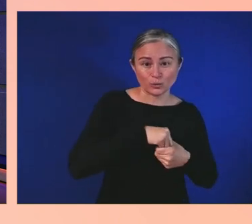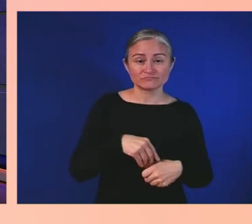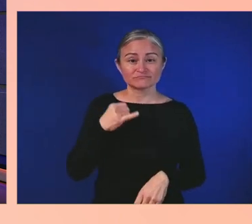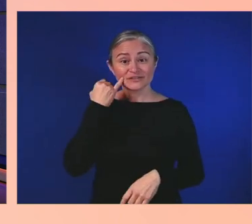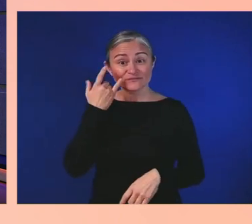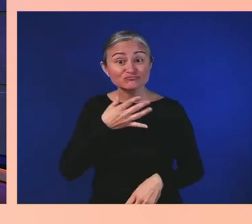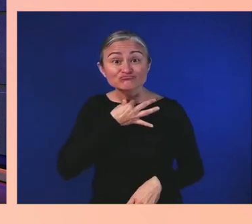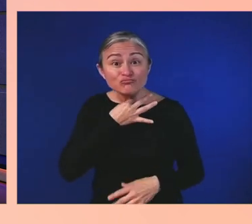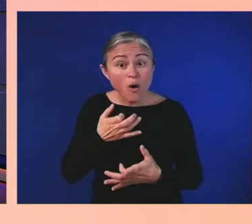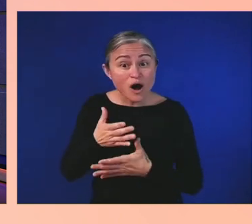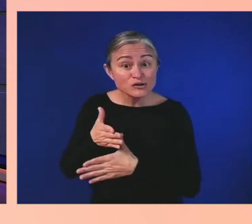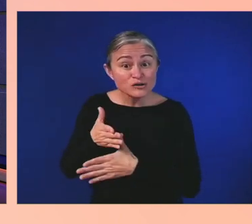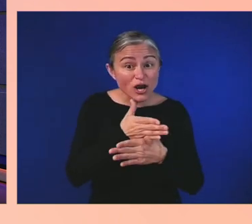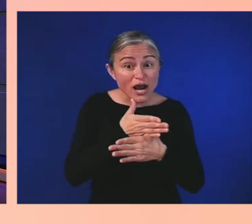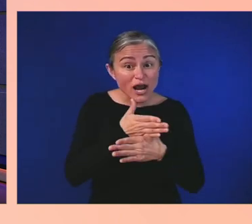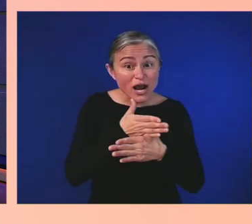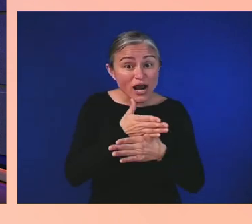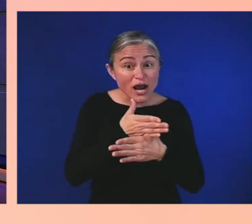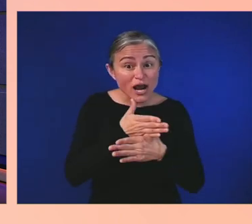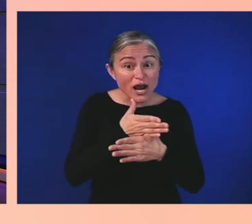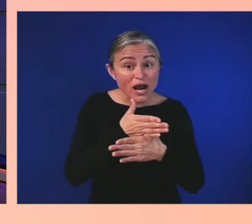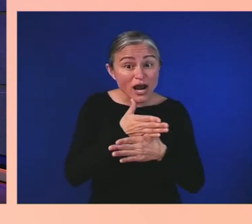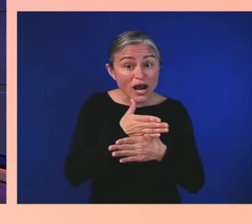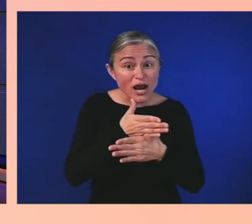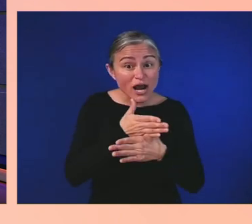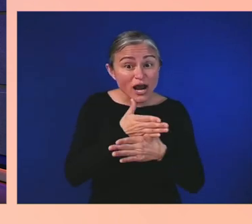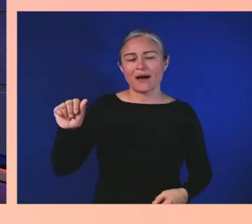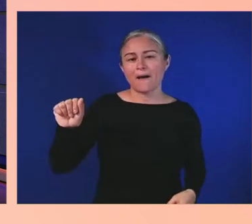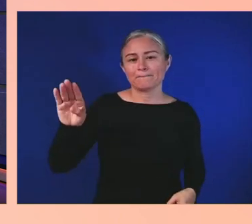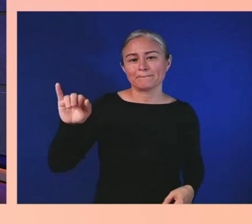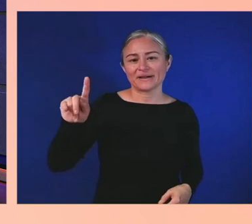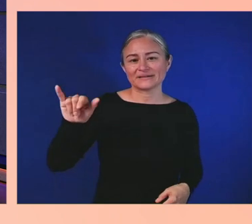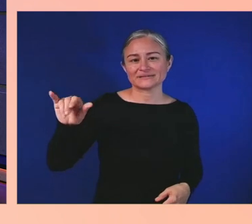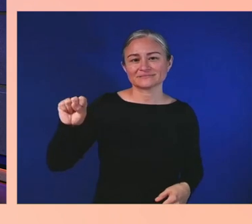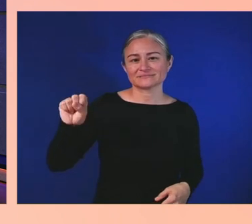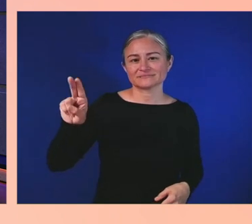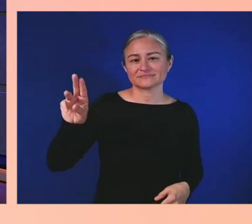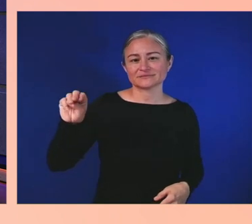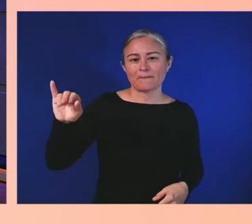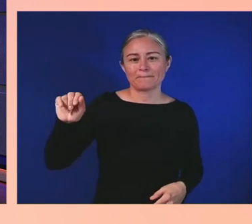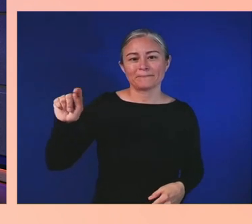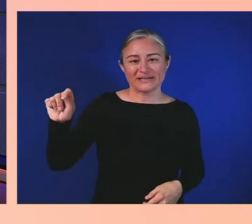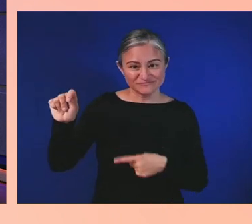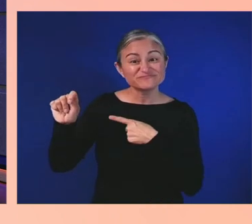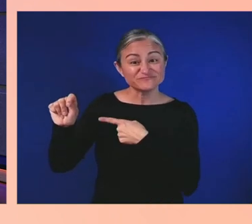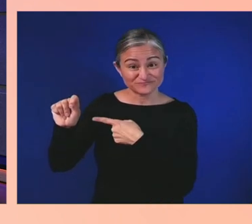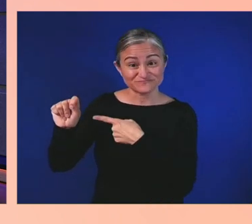to make this event as accessible as possible, don't hesitate to drop questions into the chat.